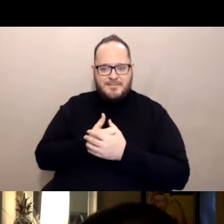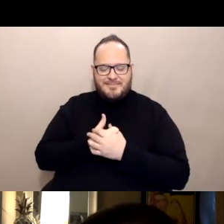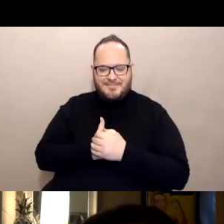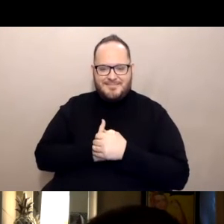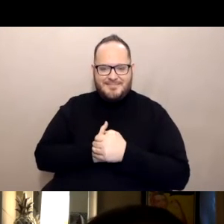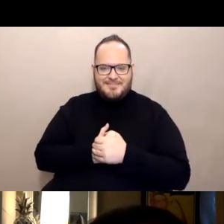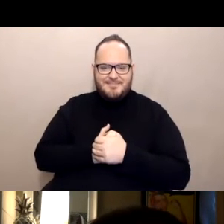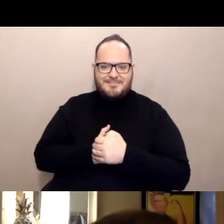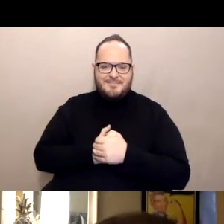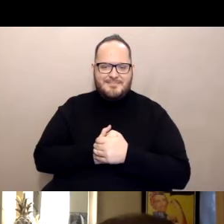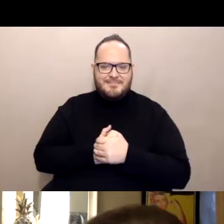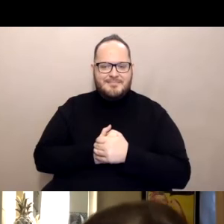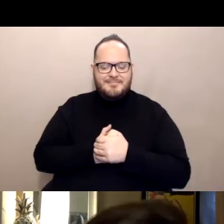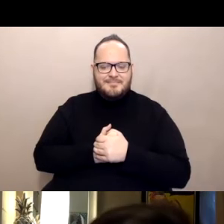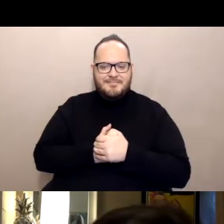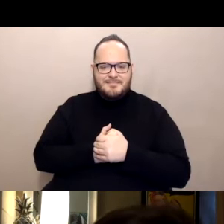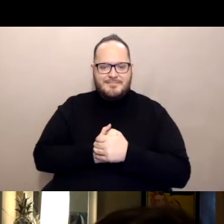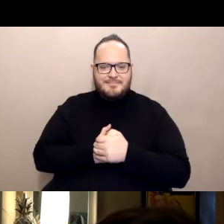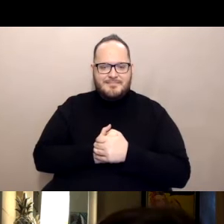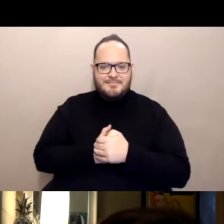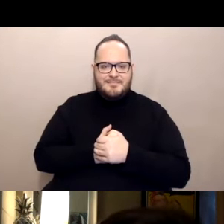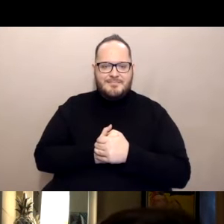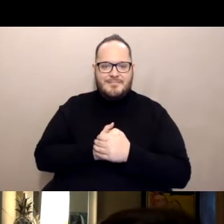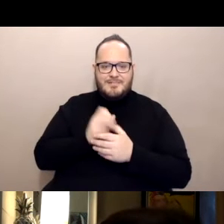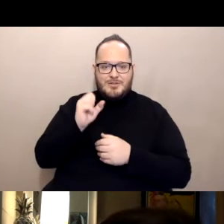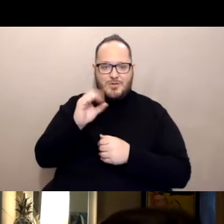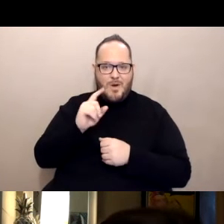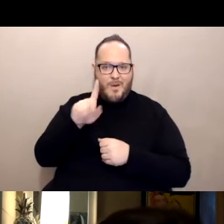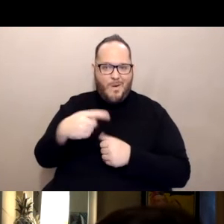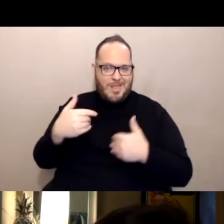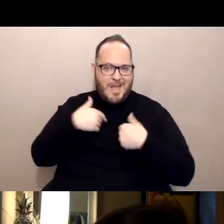I hadn't had water.